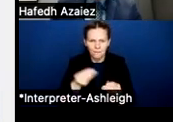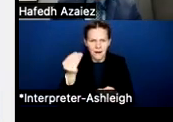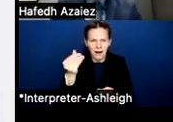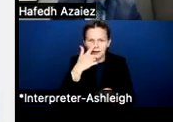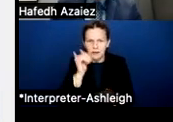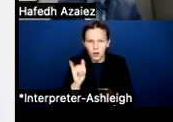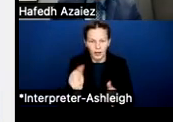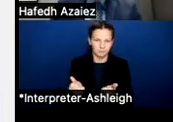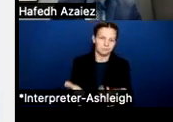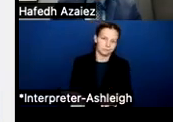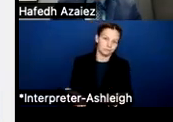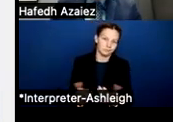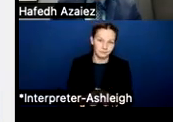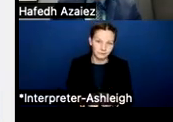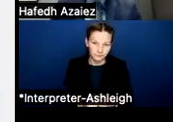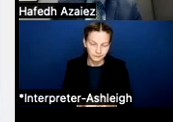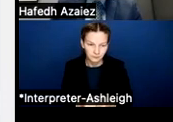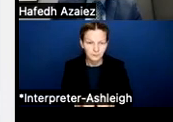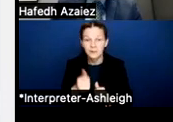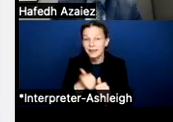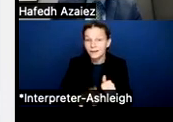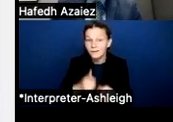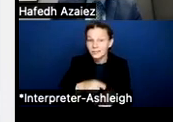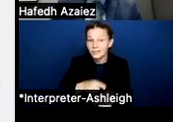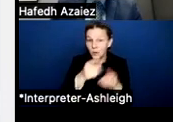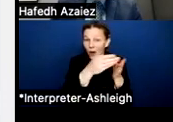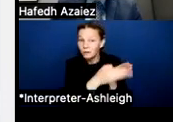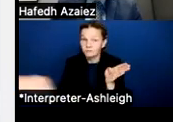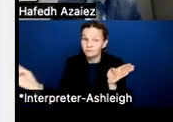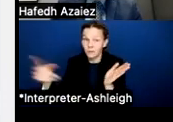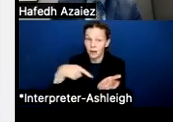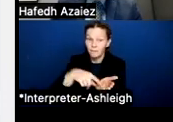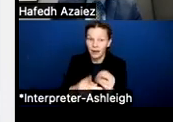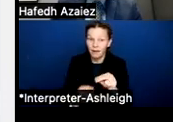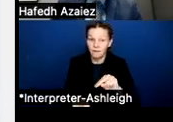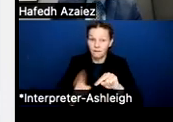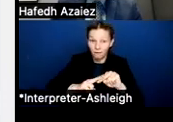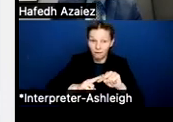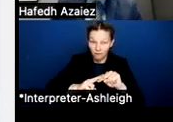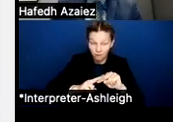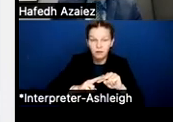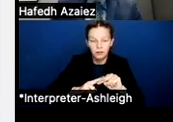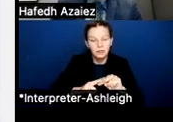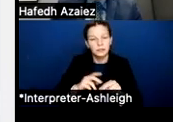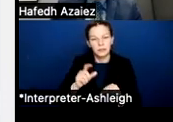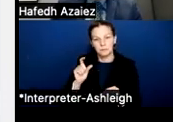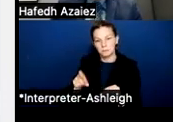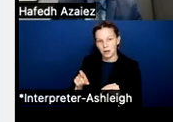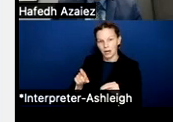is every time you make a general pay increase, there's a little bit of adjustments that you have to make within the overall pay structures.